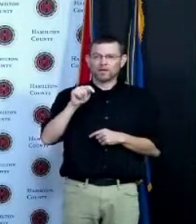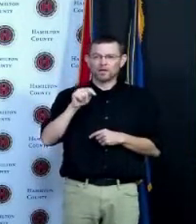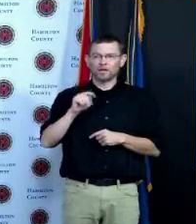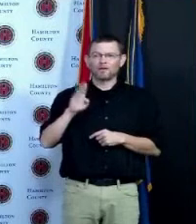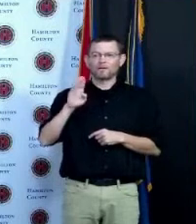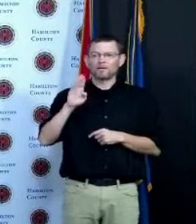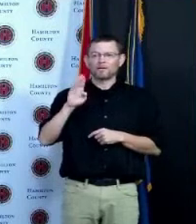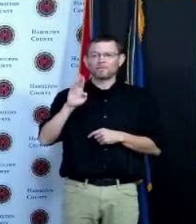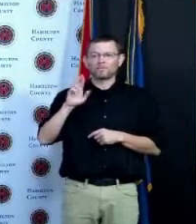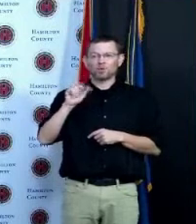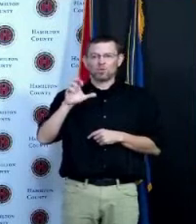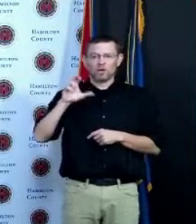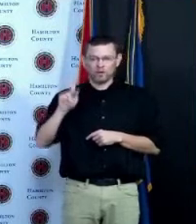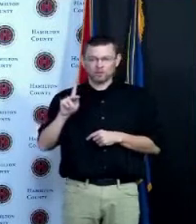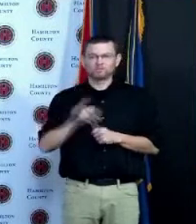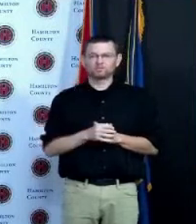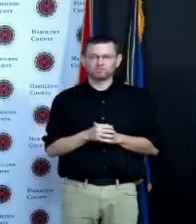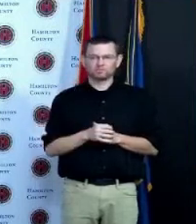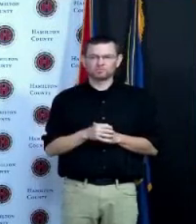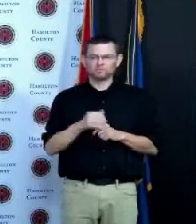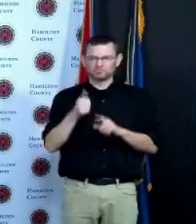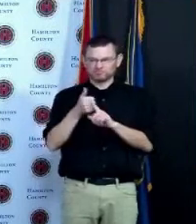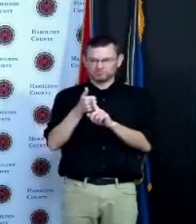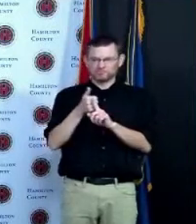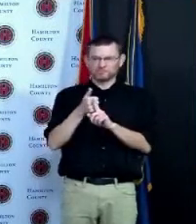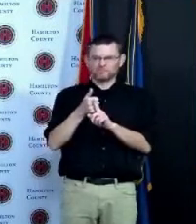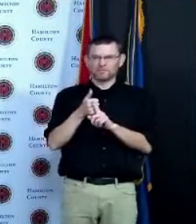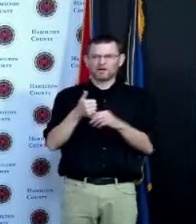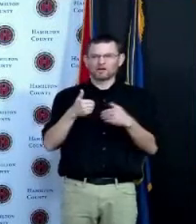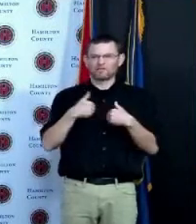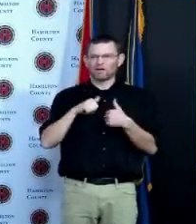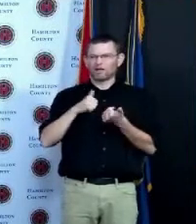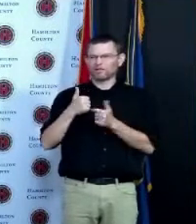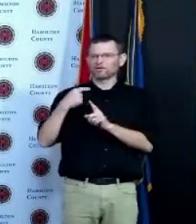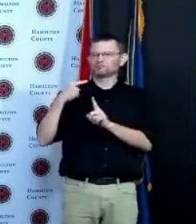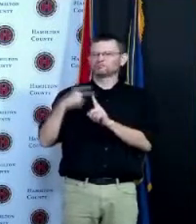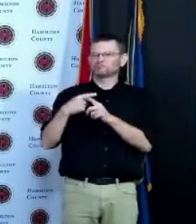underlying conditions as all of us have and pat berry went through two to three weeks of living